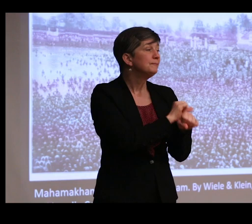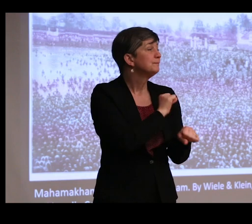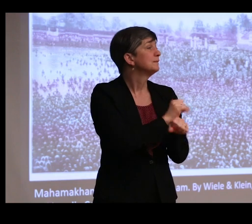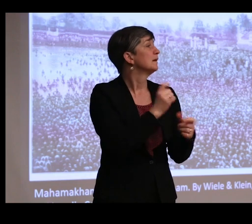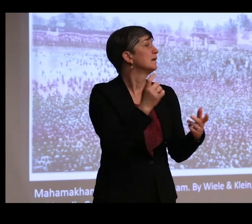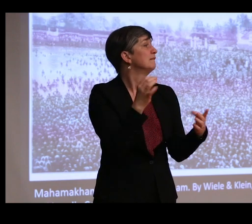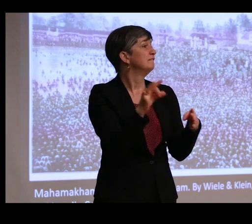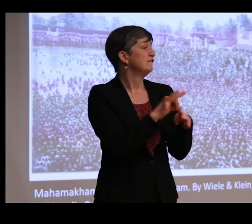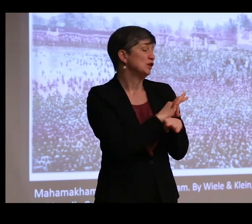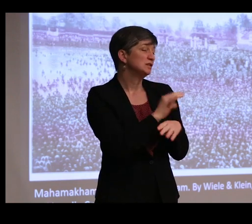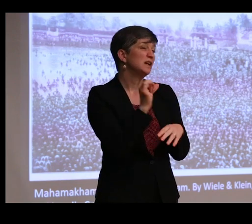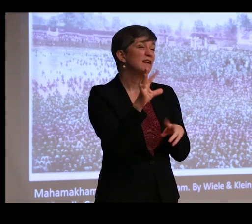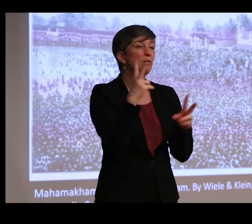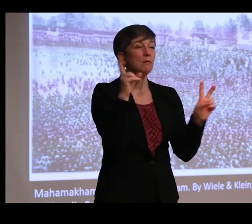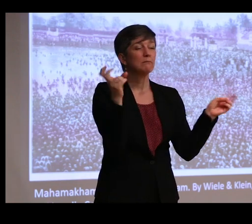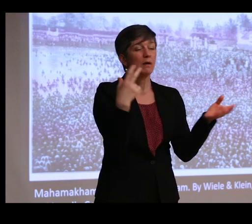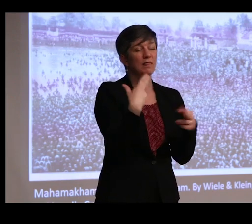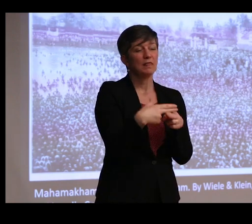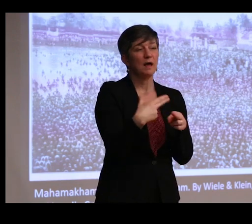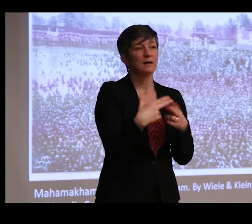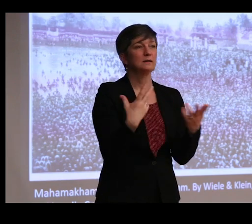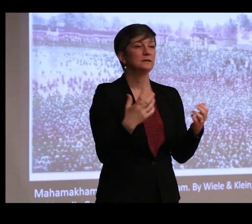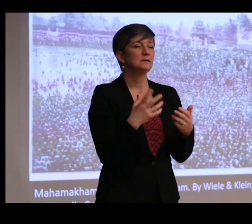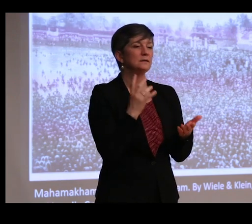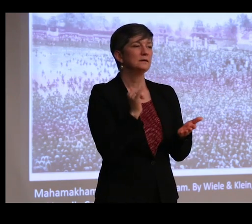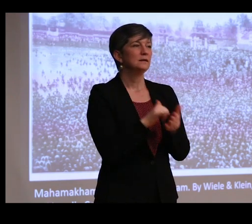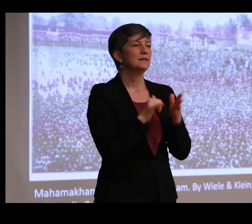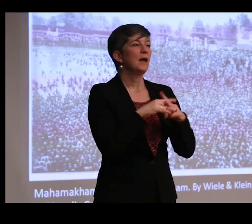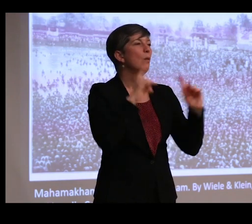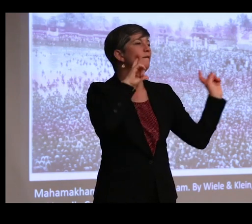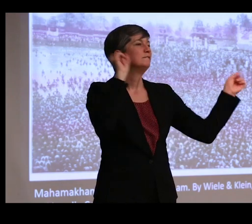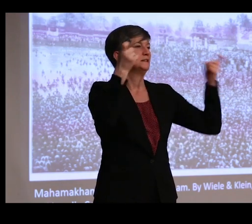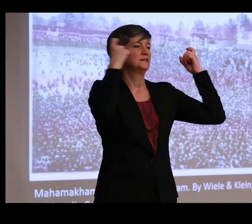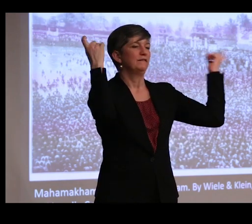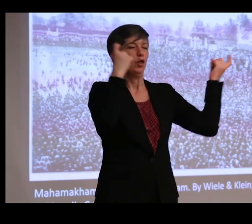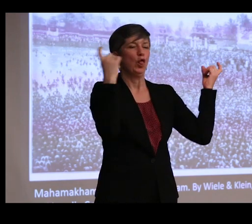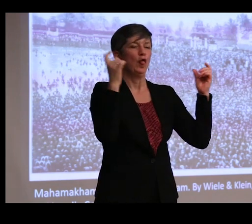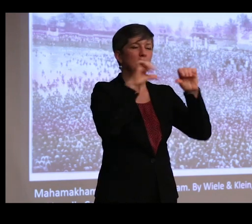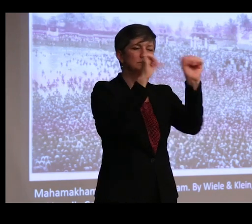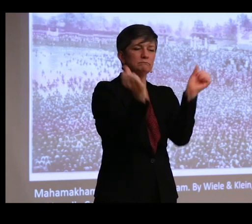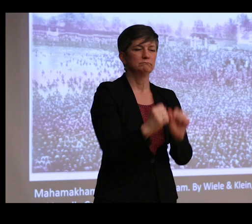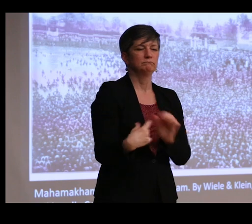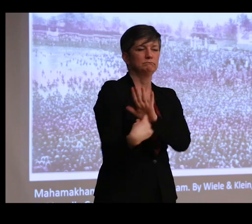if you wanted to call it that, were [NON-ENGLISH] vimuttis, or festival images, certainly in the Hindu context.